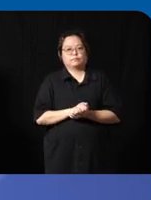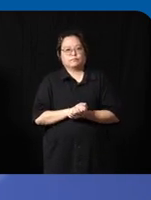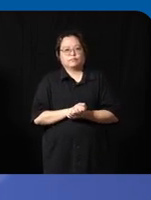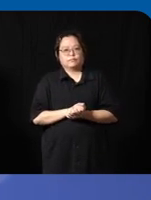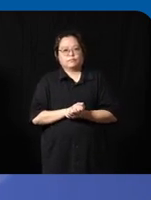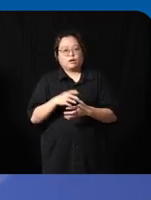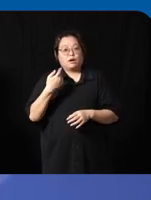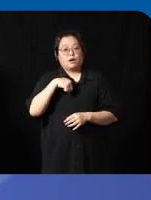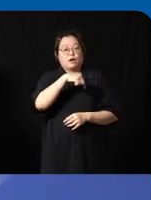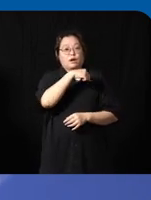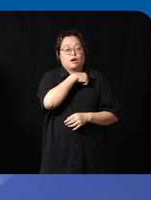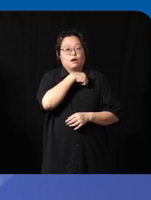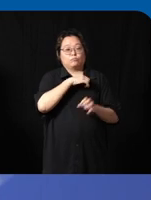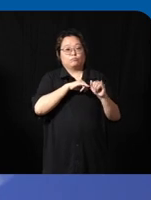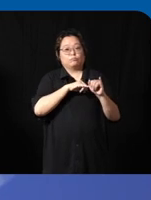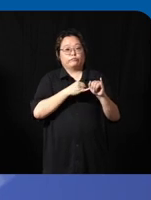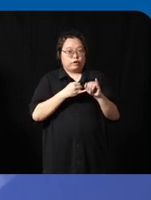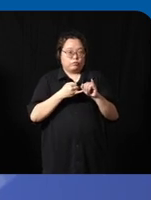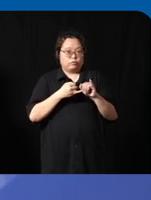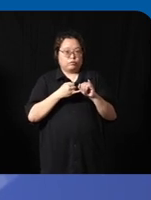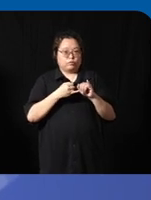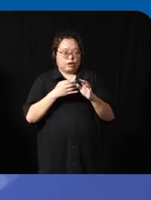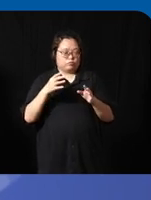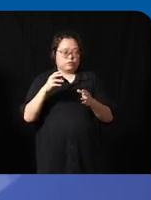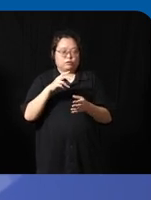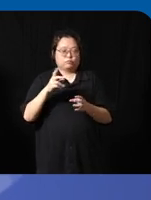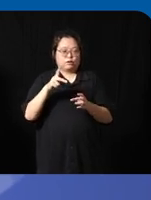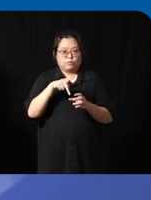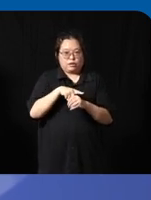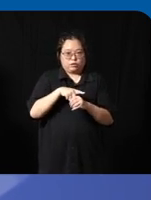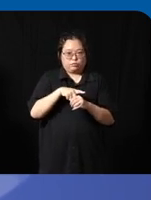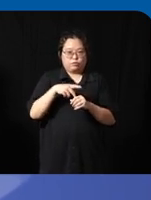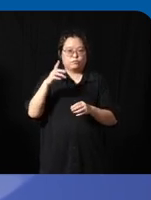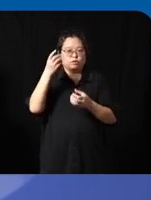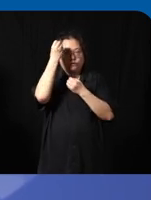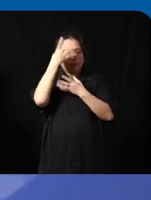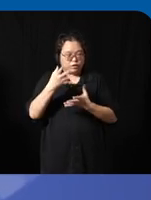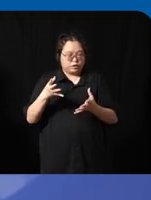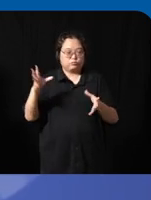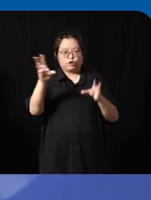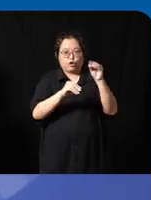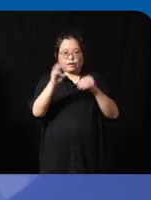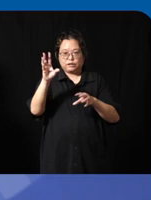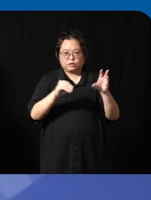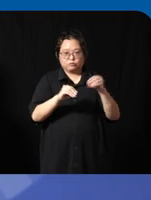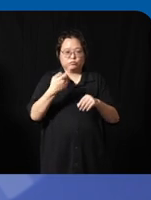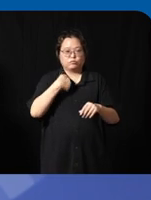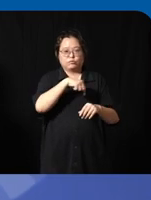in our initiative uh within the participatory data collection we also give an informed consent to all